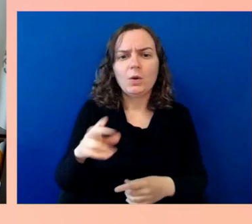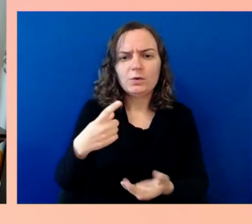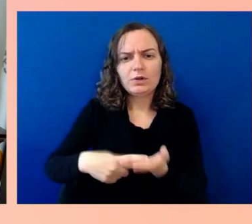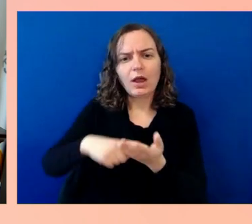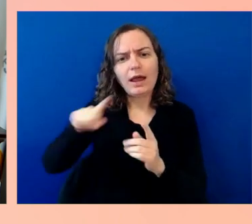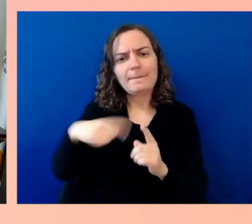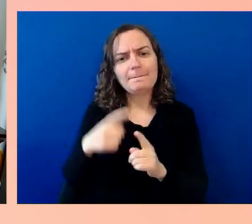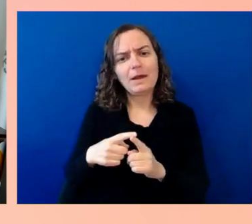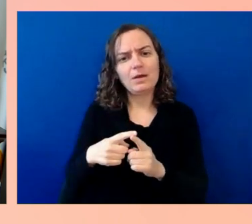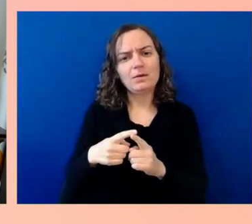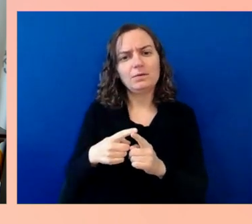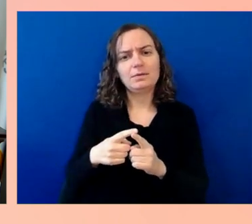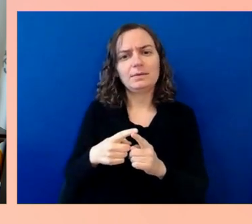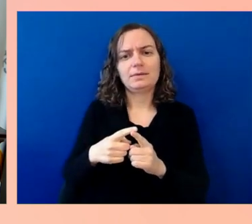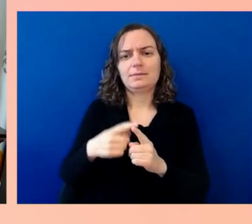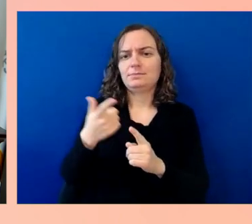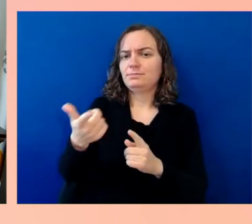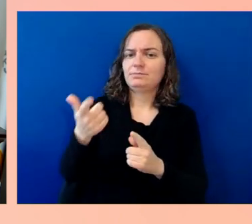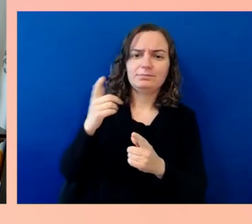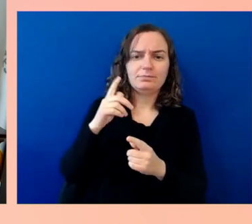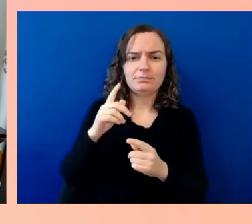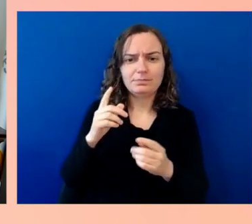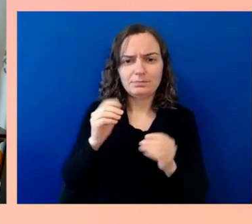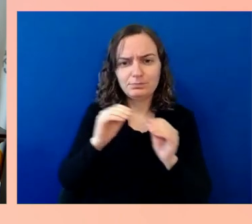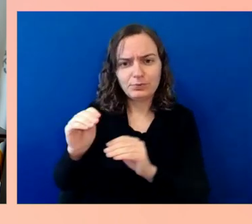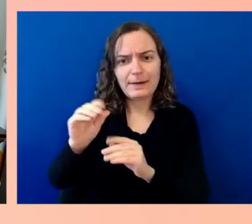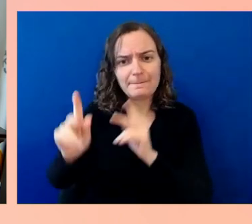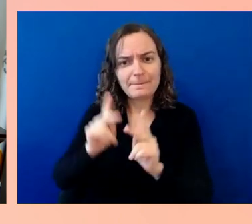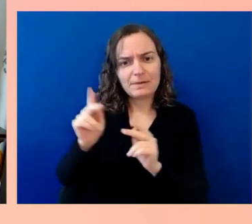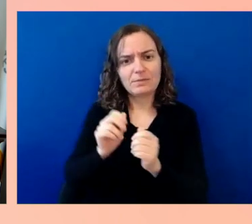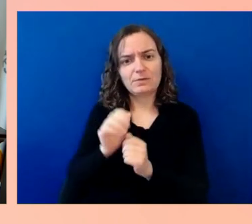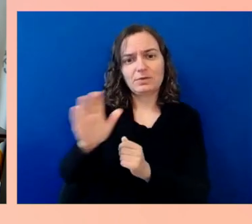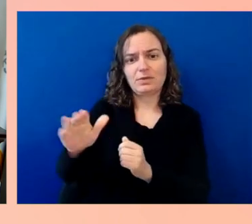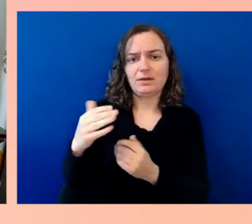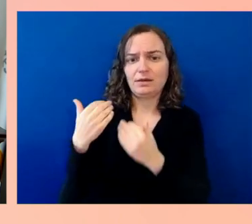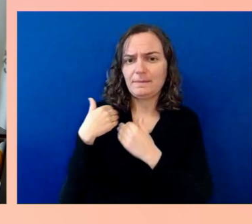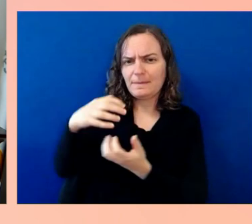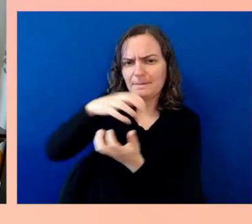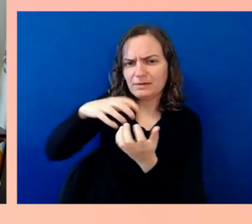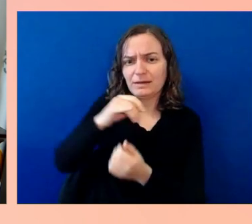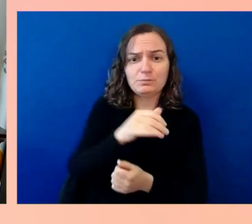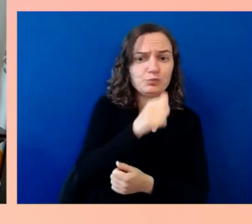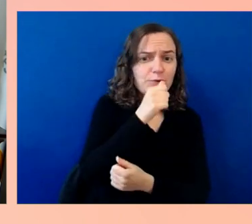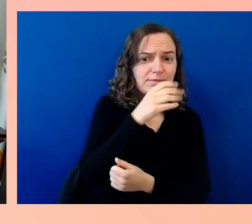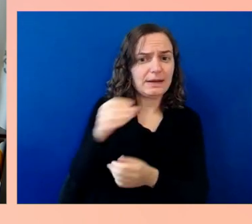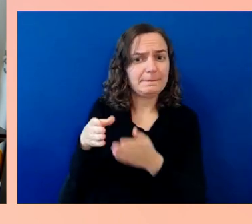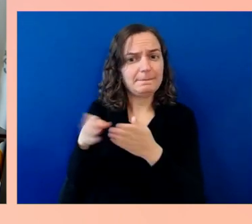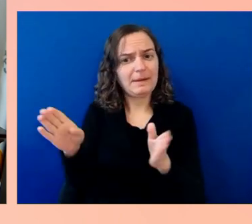A private aircraft with a private airline operating an airspace managed by public air-traffic control.